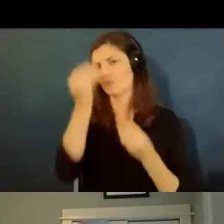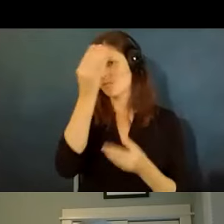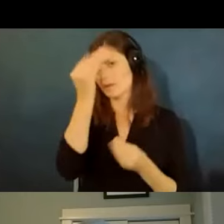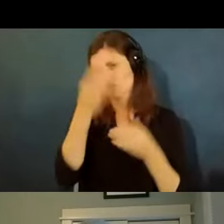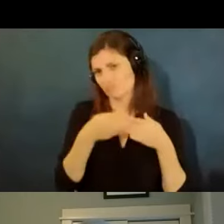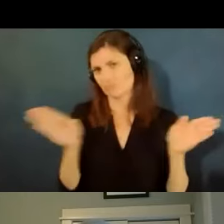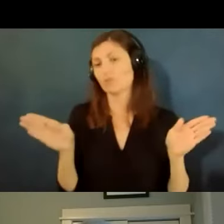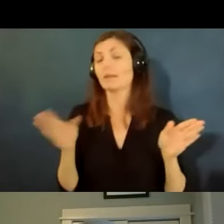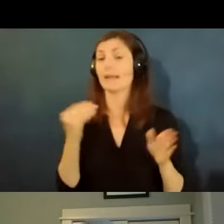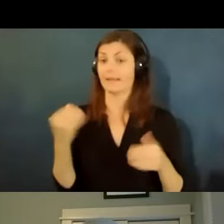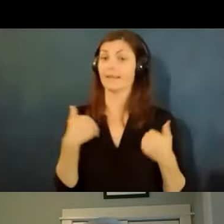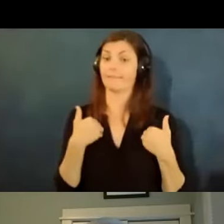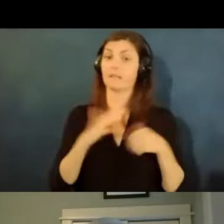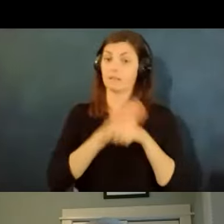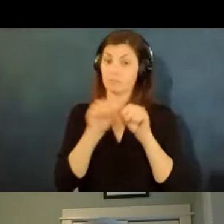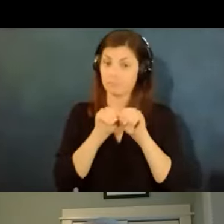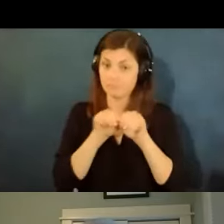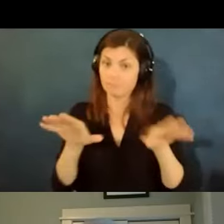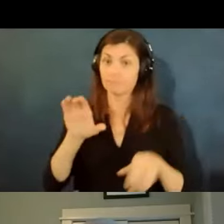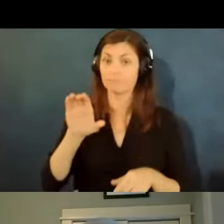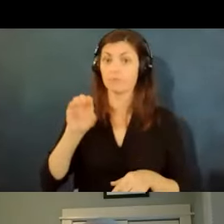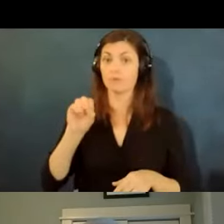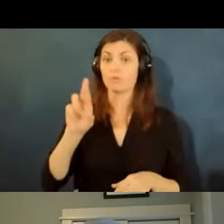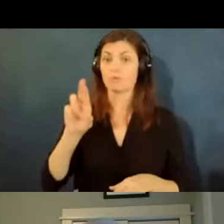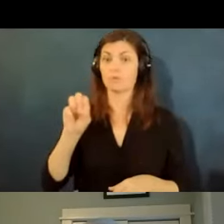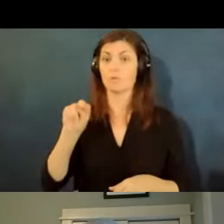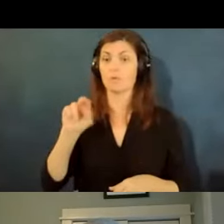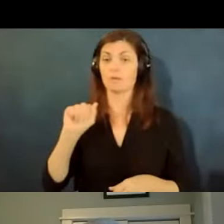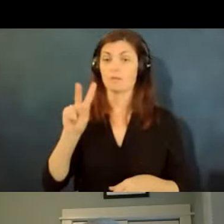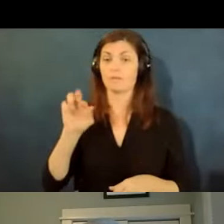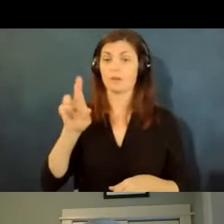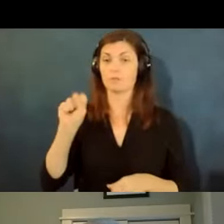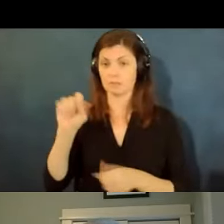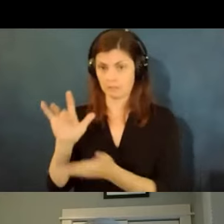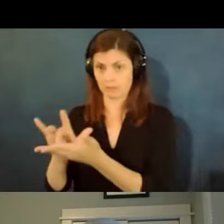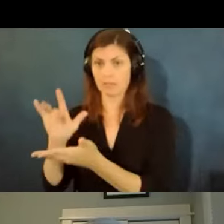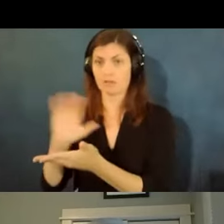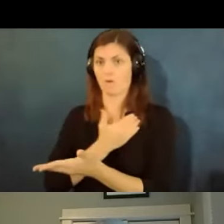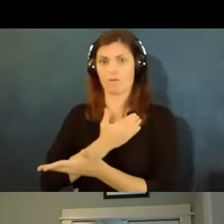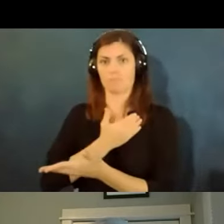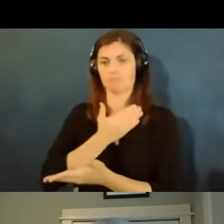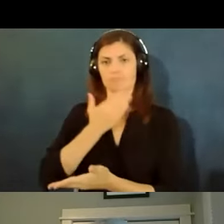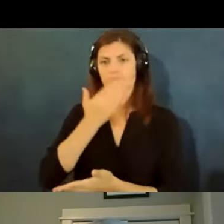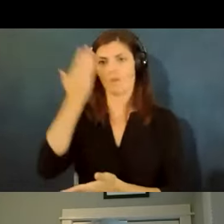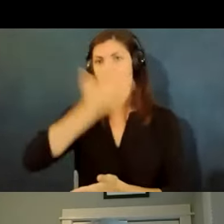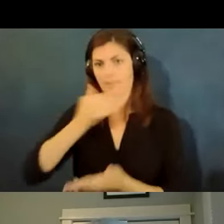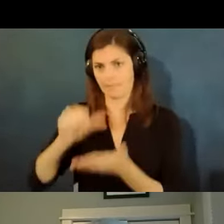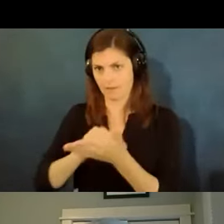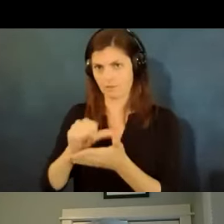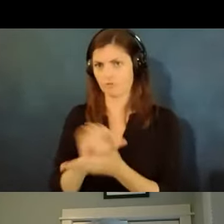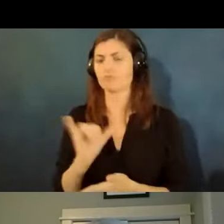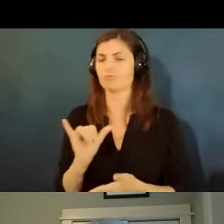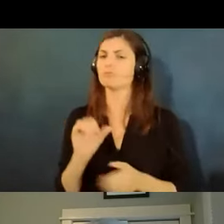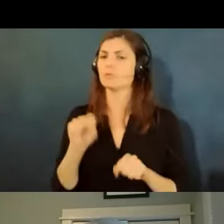coronavirus link on our front page as well and it takes you to the handouts um the second and